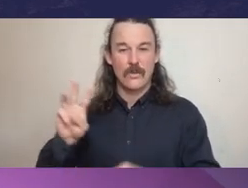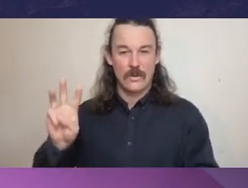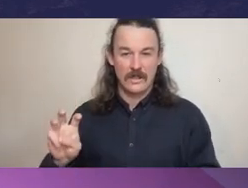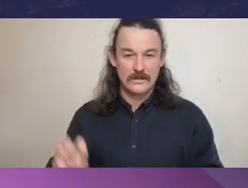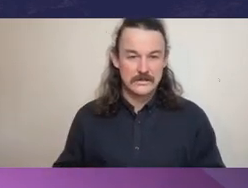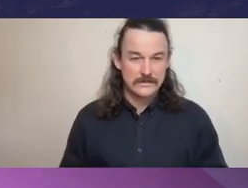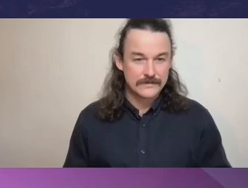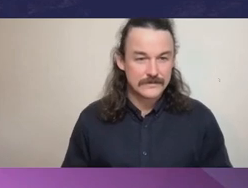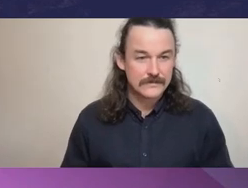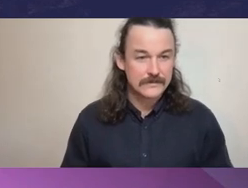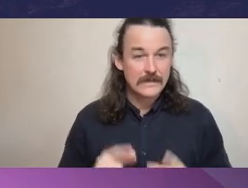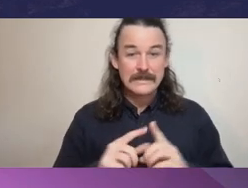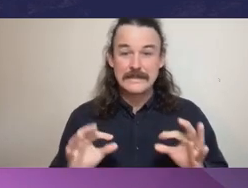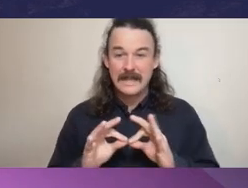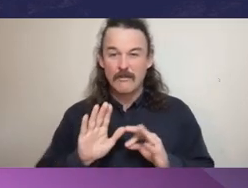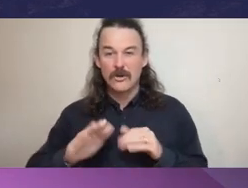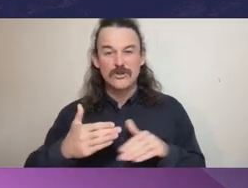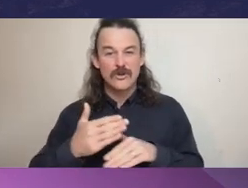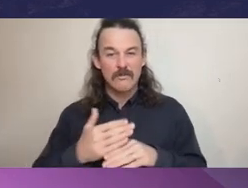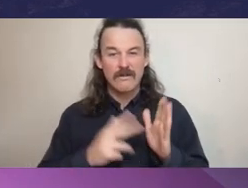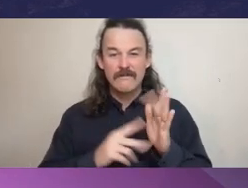position of the Victorian Ombudsman in 2014.